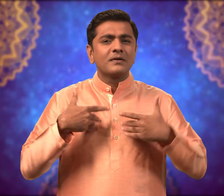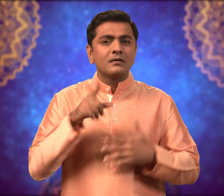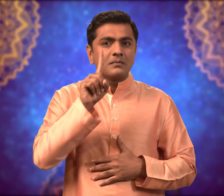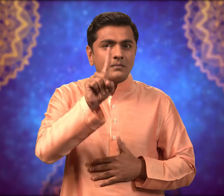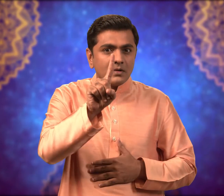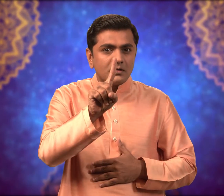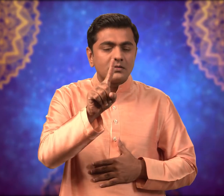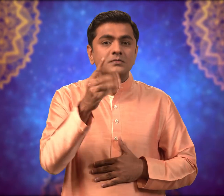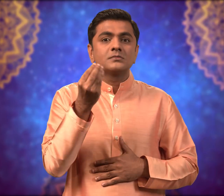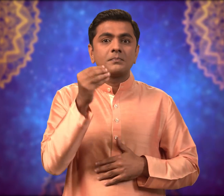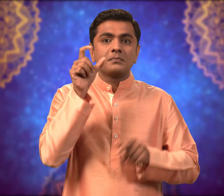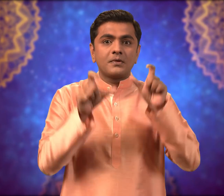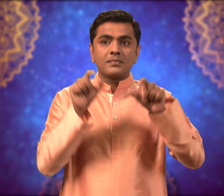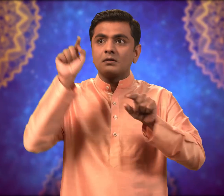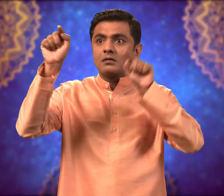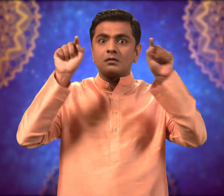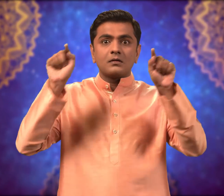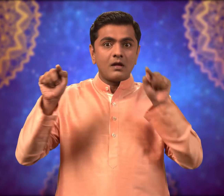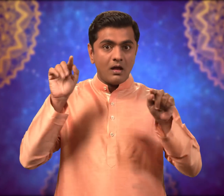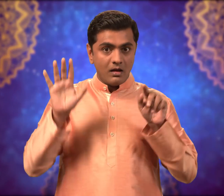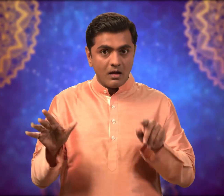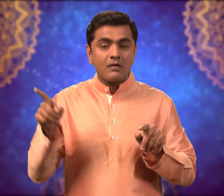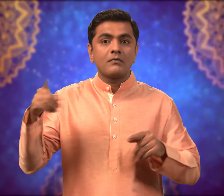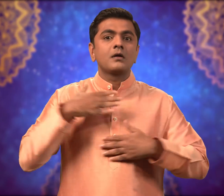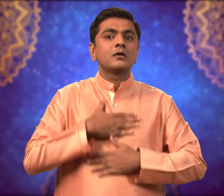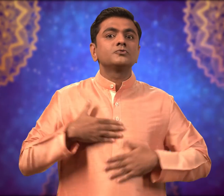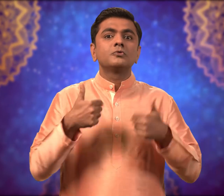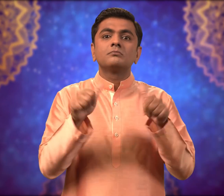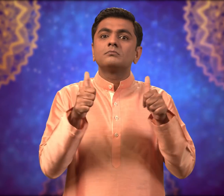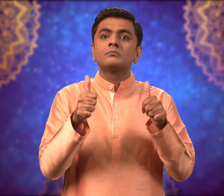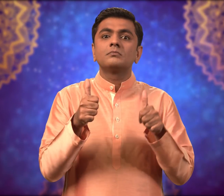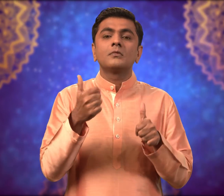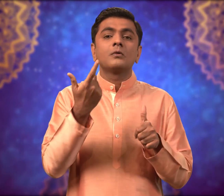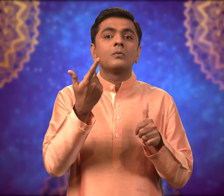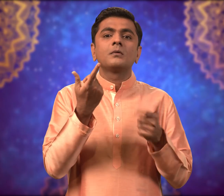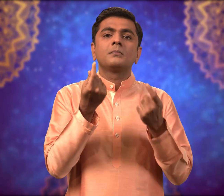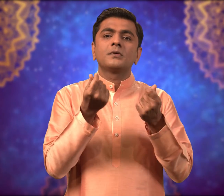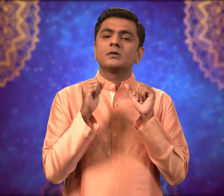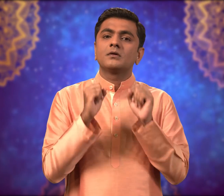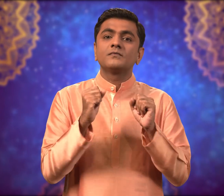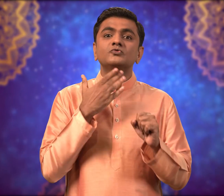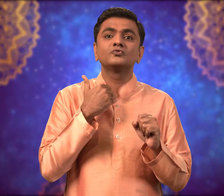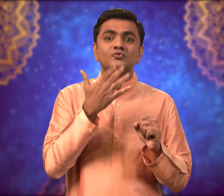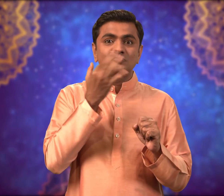However there are many who are unable to celebrate due to financial problems. They can't by sweets,